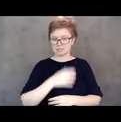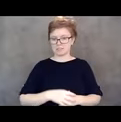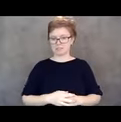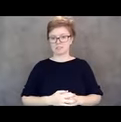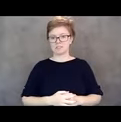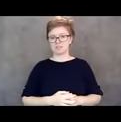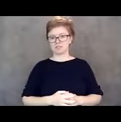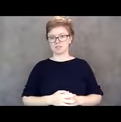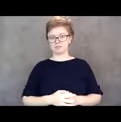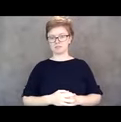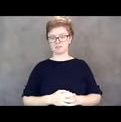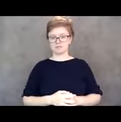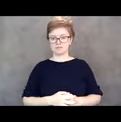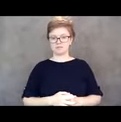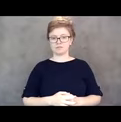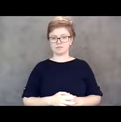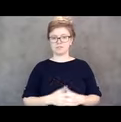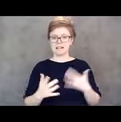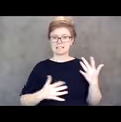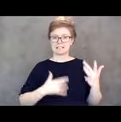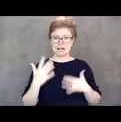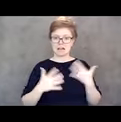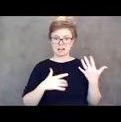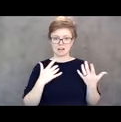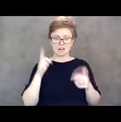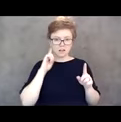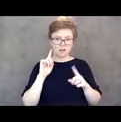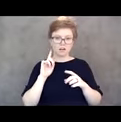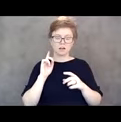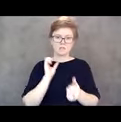and such exciting news about the passage of 1606